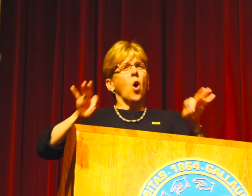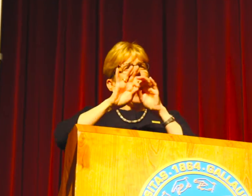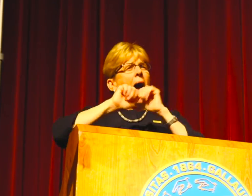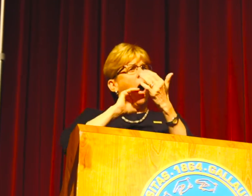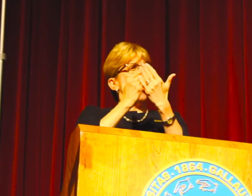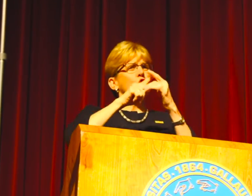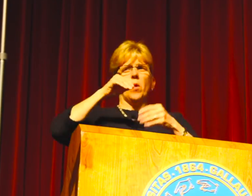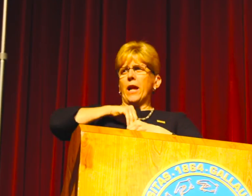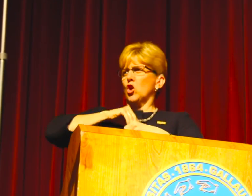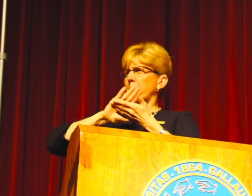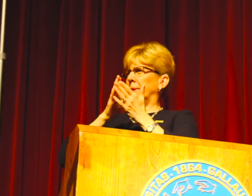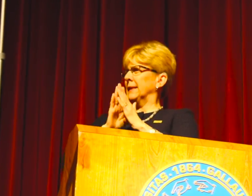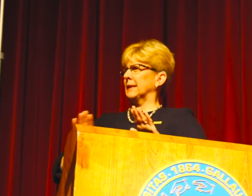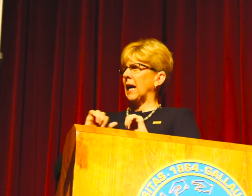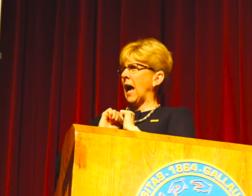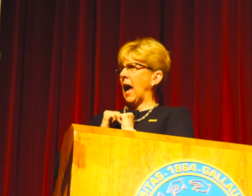It's important to know: How do we find our inner peace?